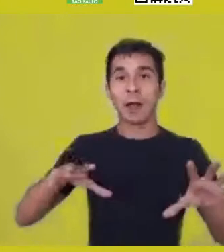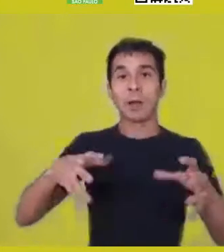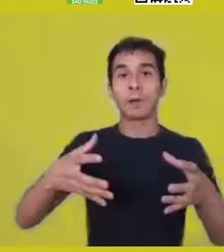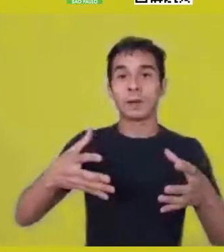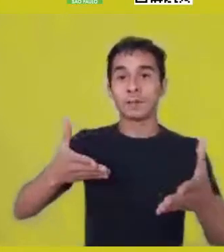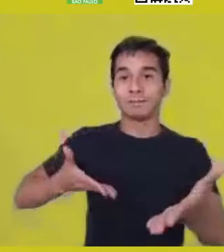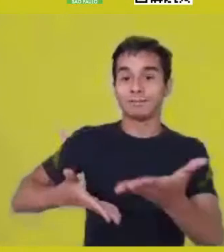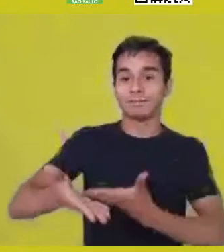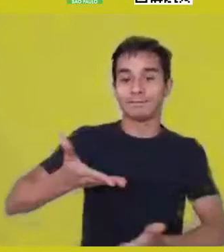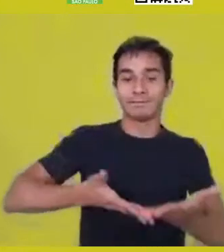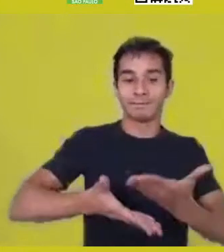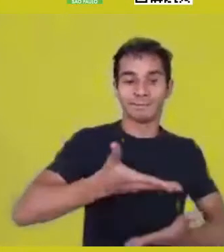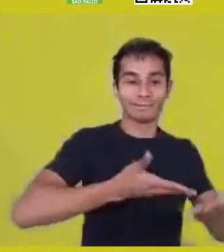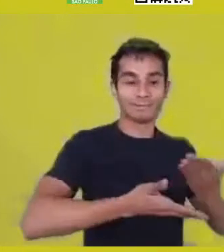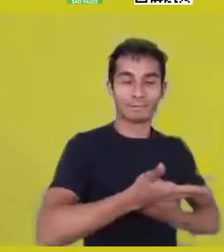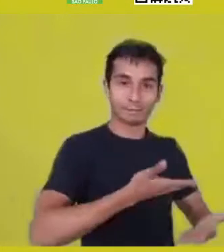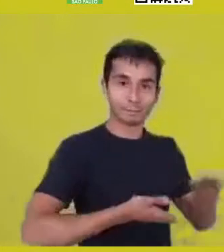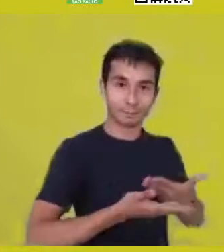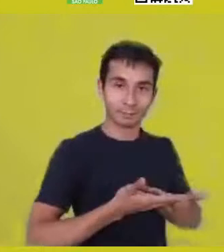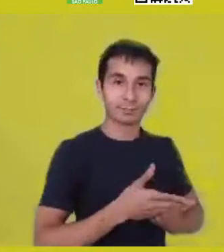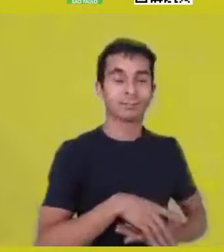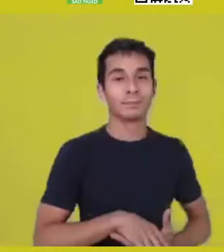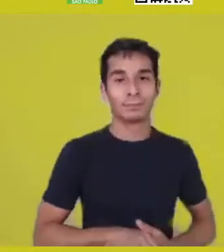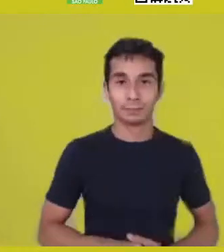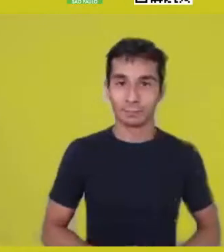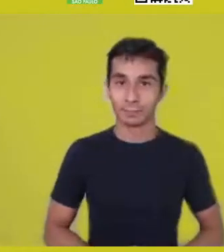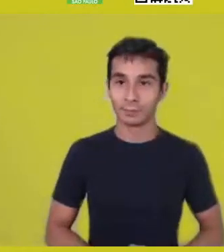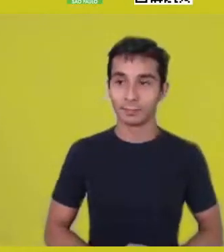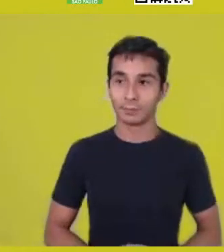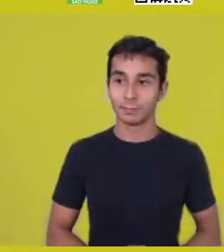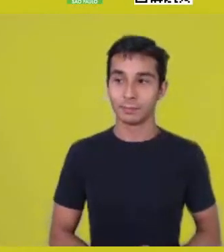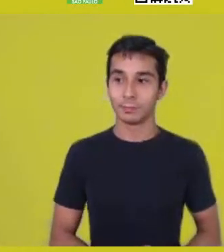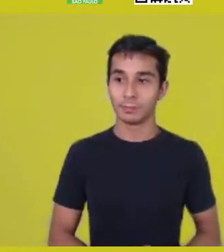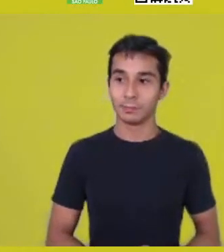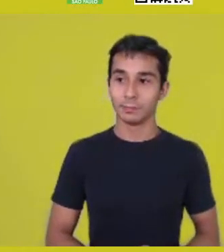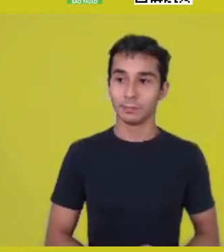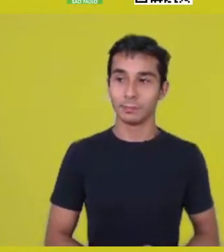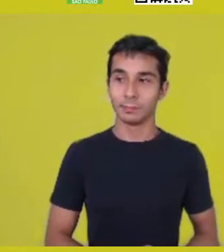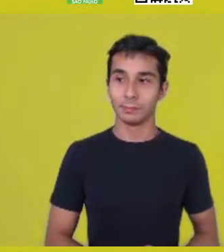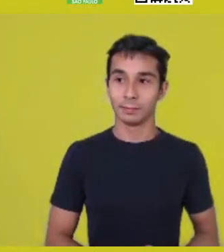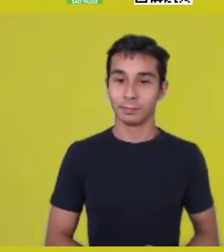So, it’s about walking together